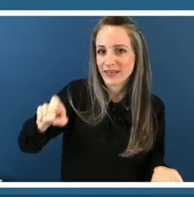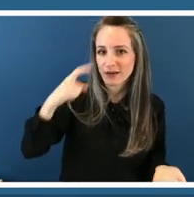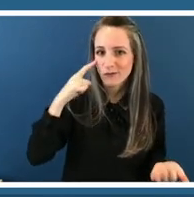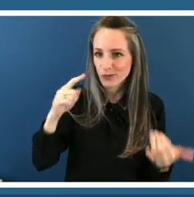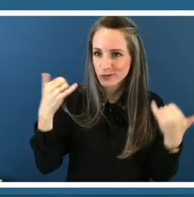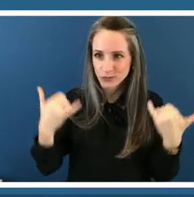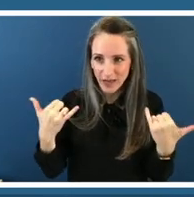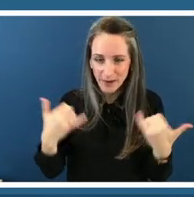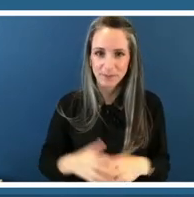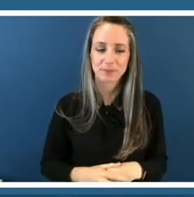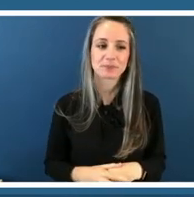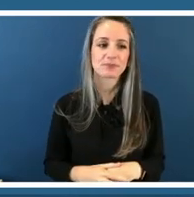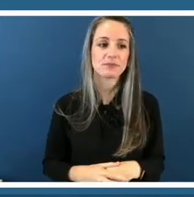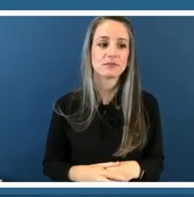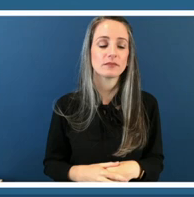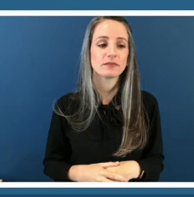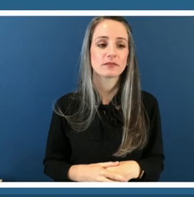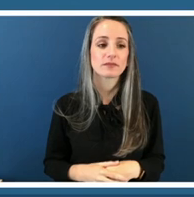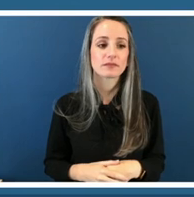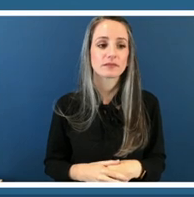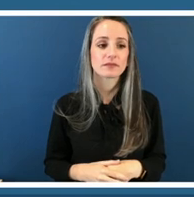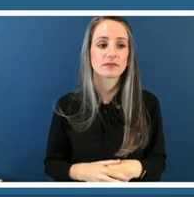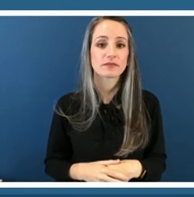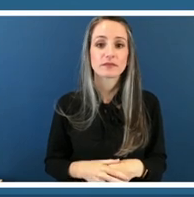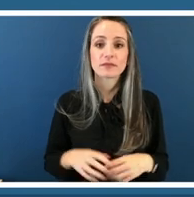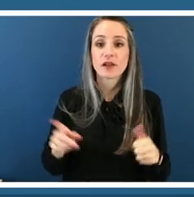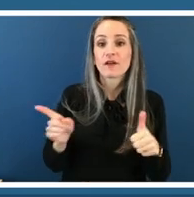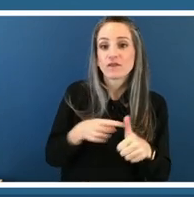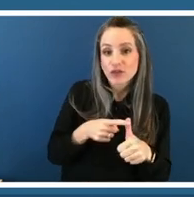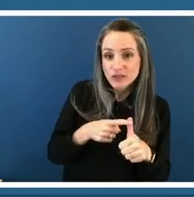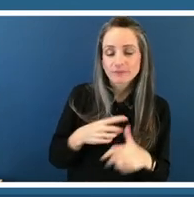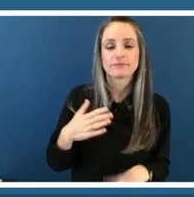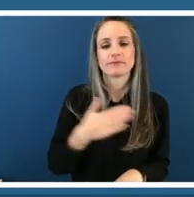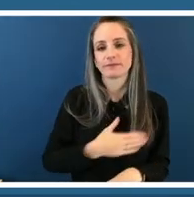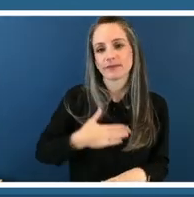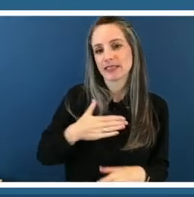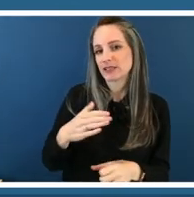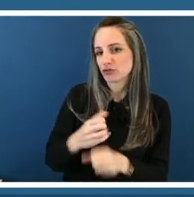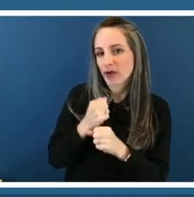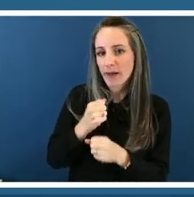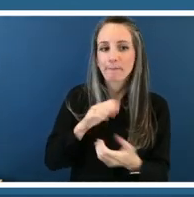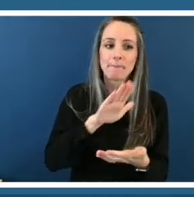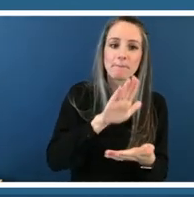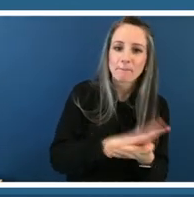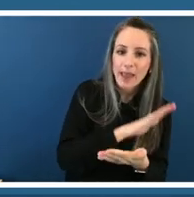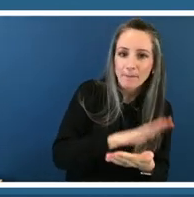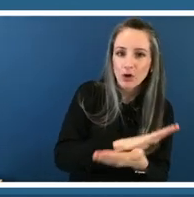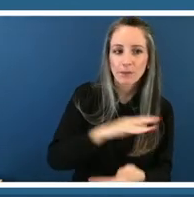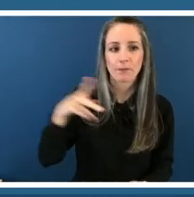take a moment if you don't already have it in front of you to grab a pen pencil piece of paper